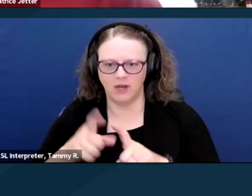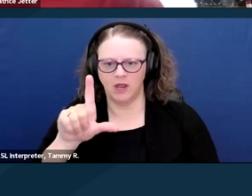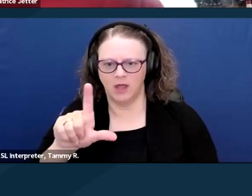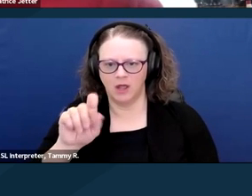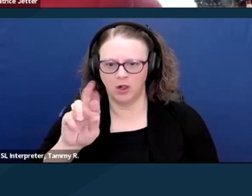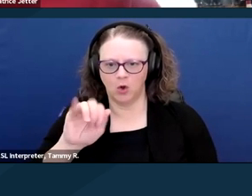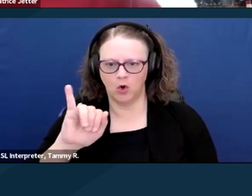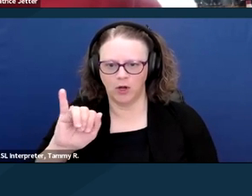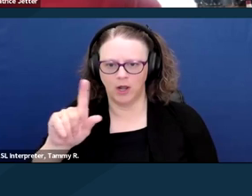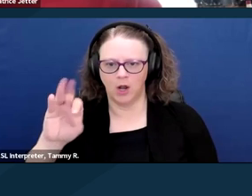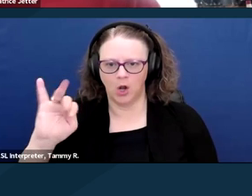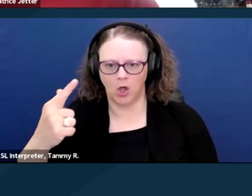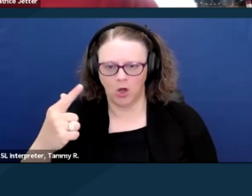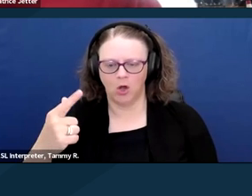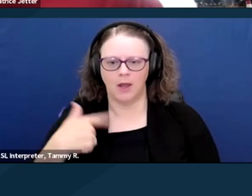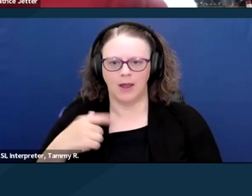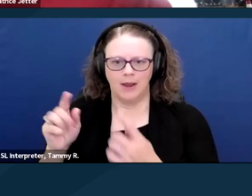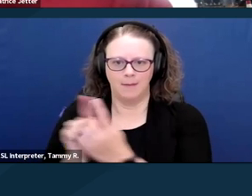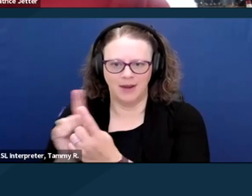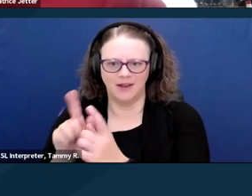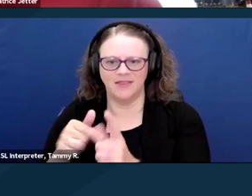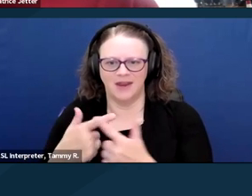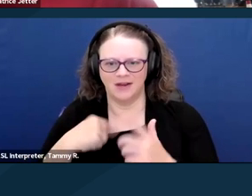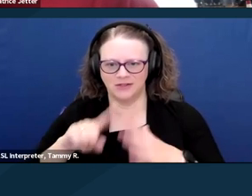so I can start making her wedding decorations